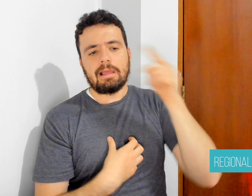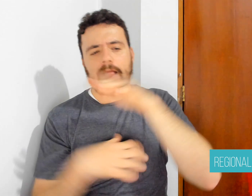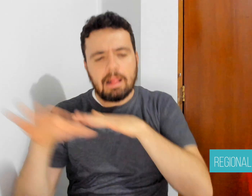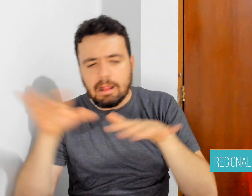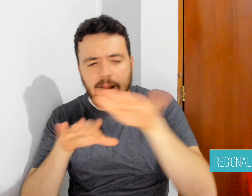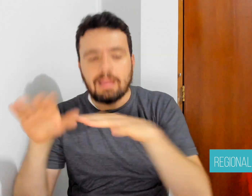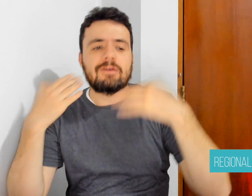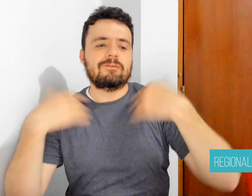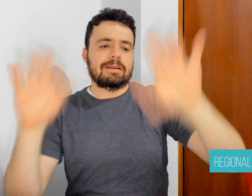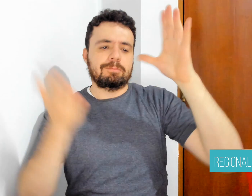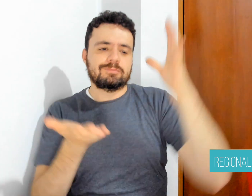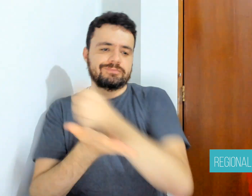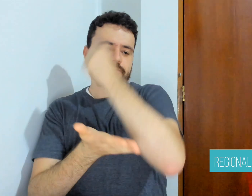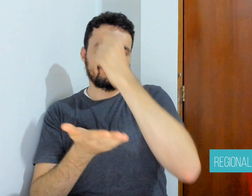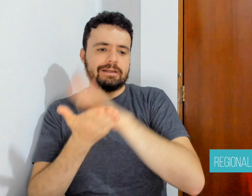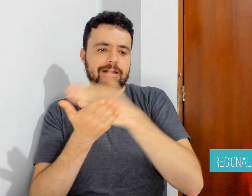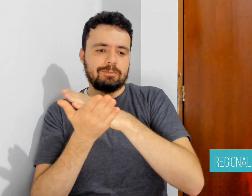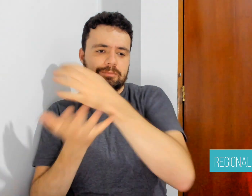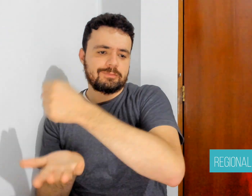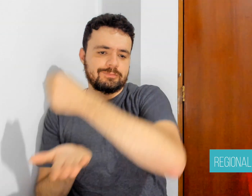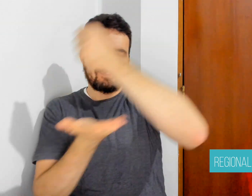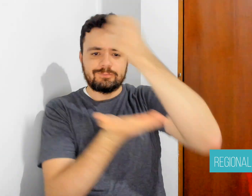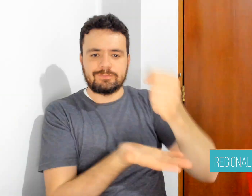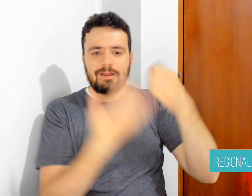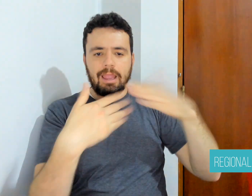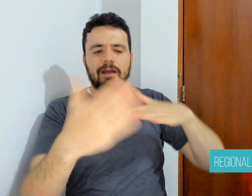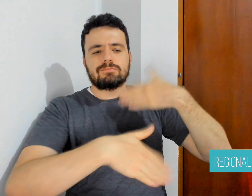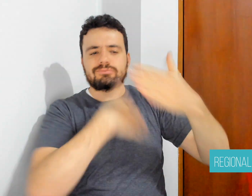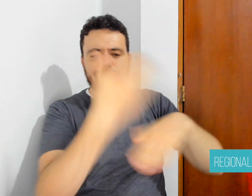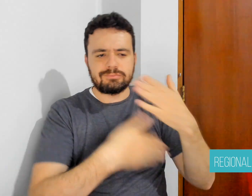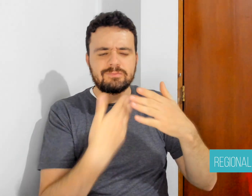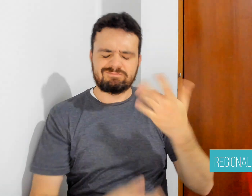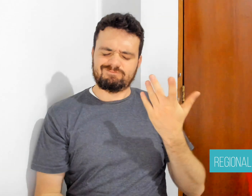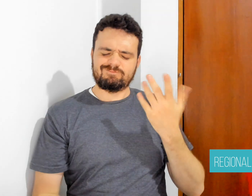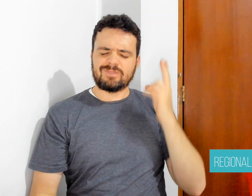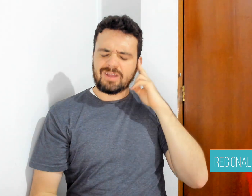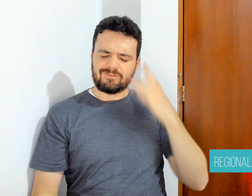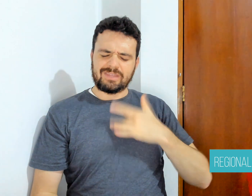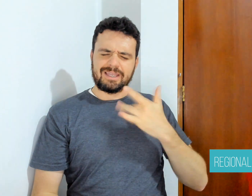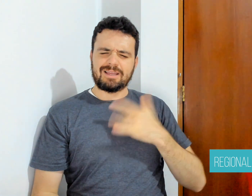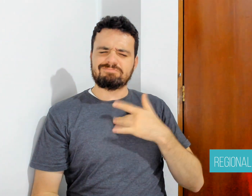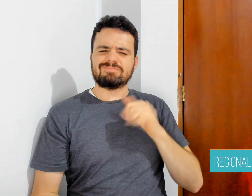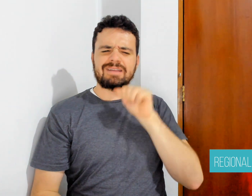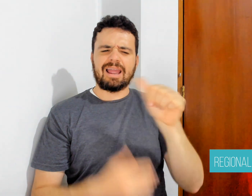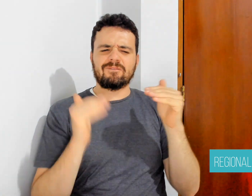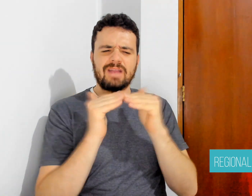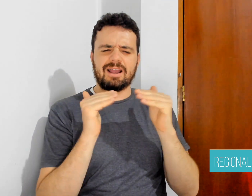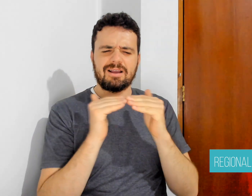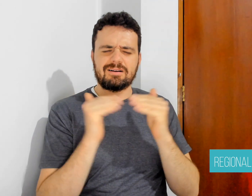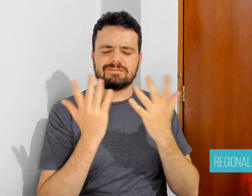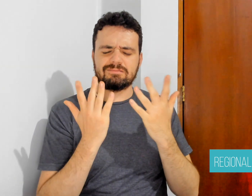for Human Rights (INDDHH). INDDHH concluded that BHU violated